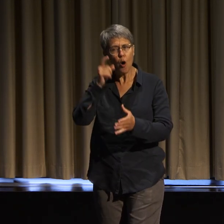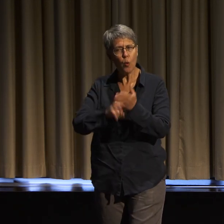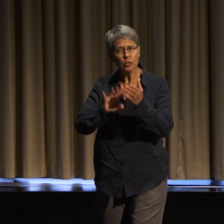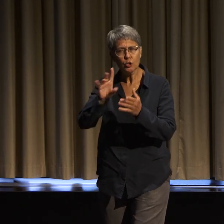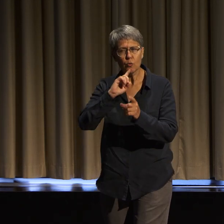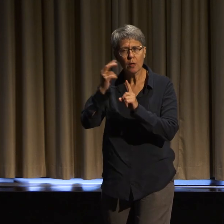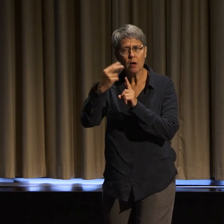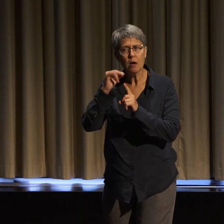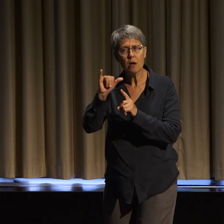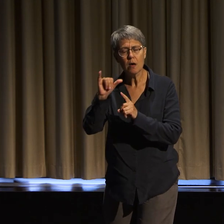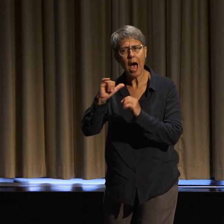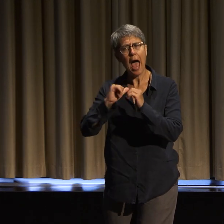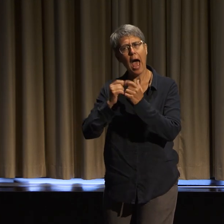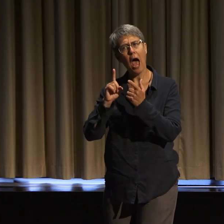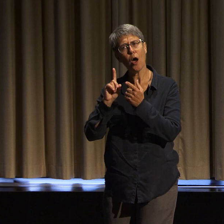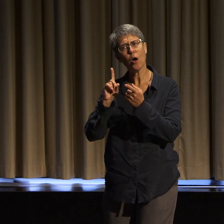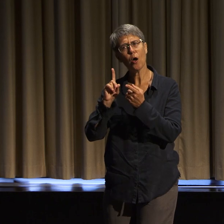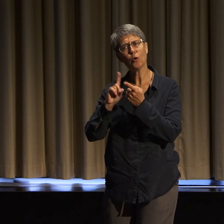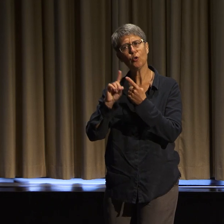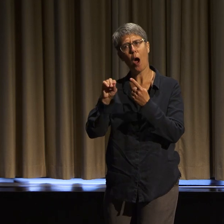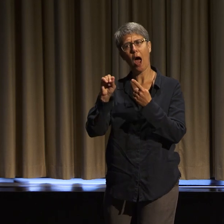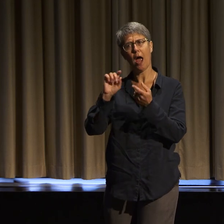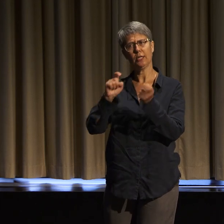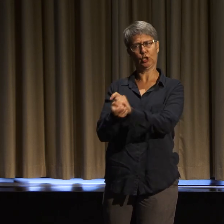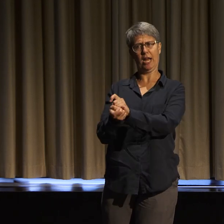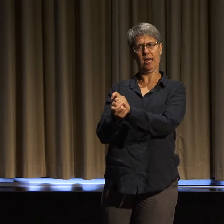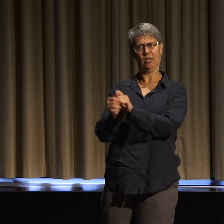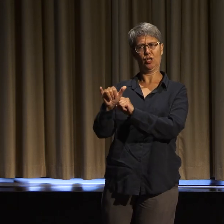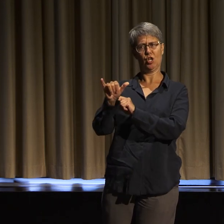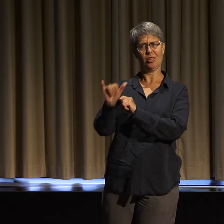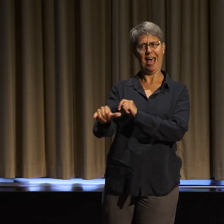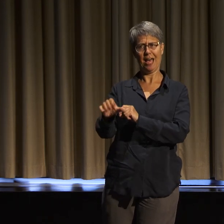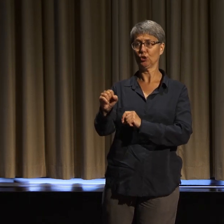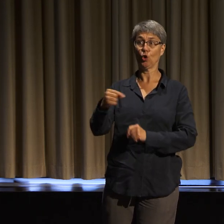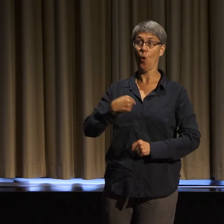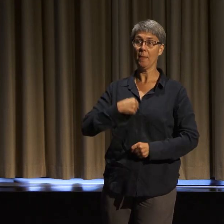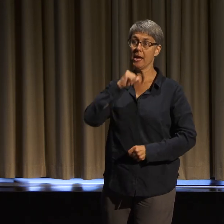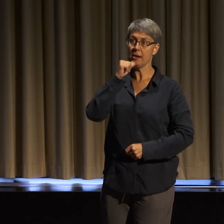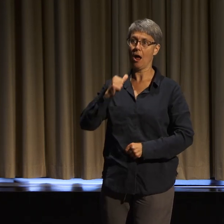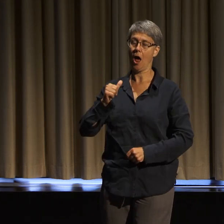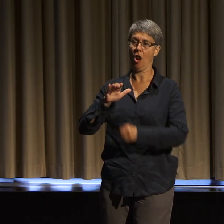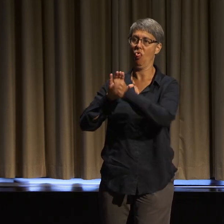strategy, action, accountability, and justice in principled struggle.